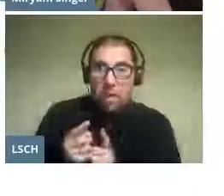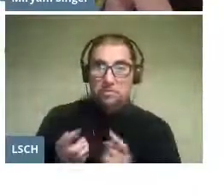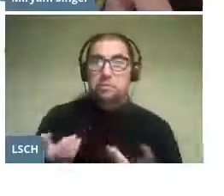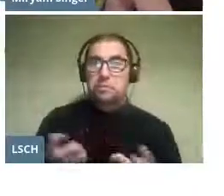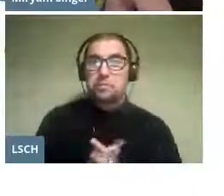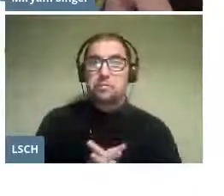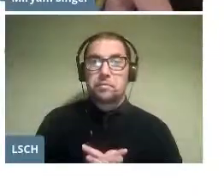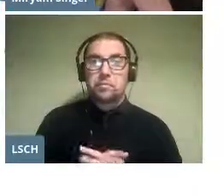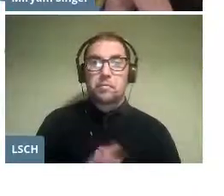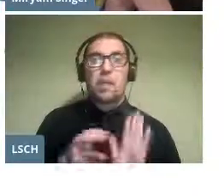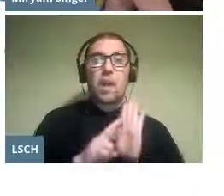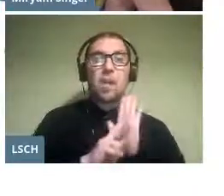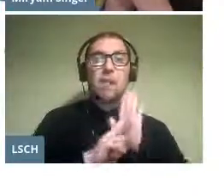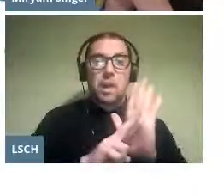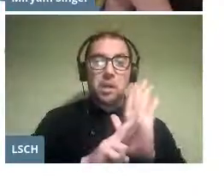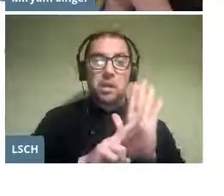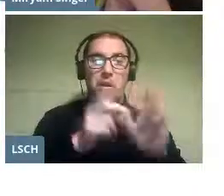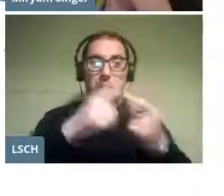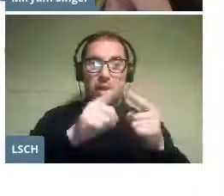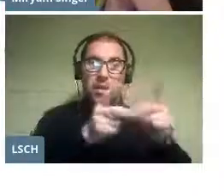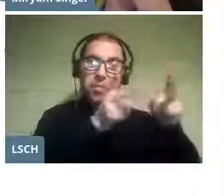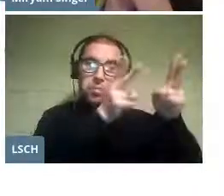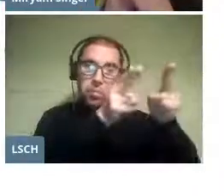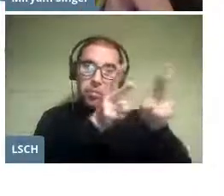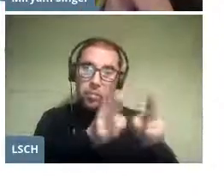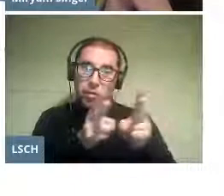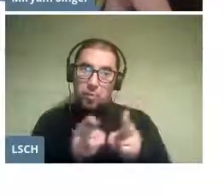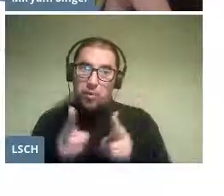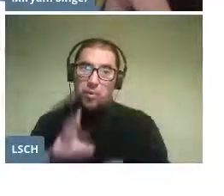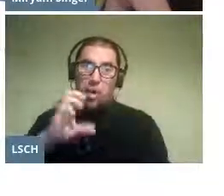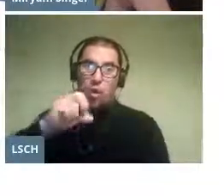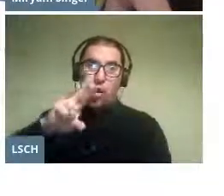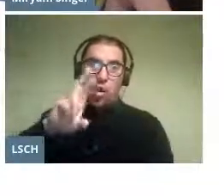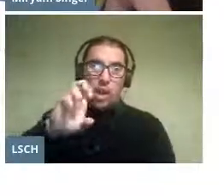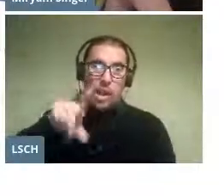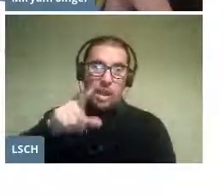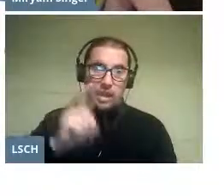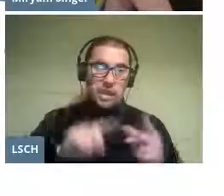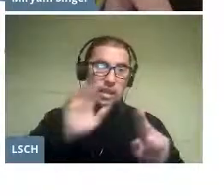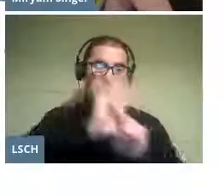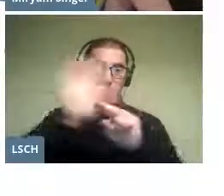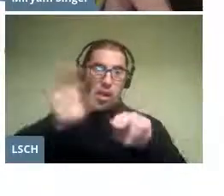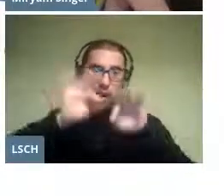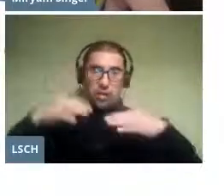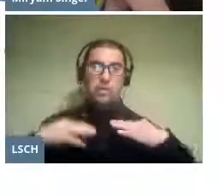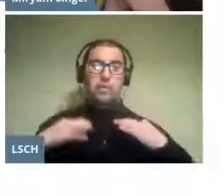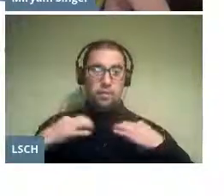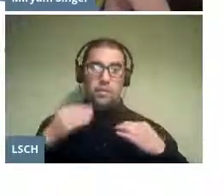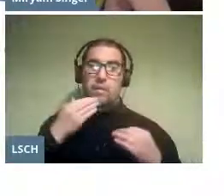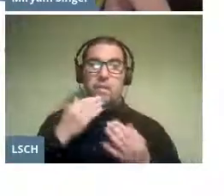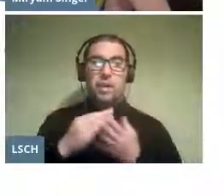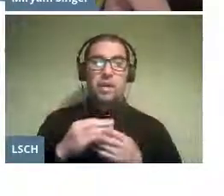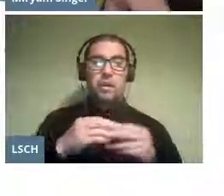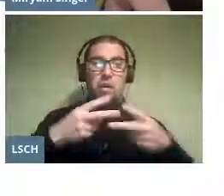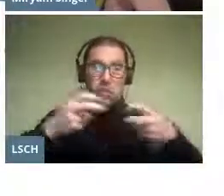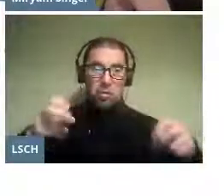the musical pieces were performed with Reyí, scenography, costumes, and with Spanish subtitles.